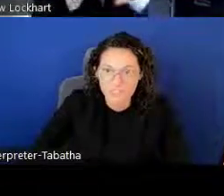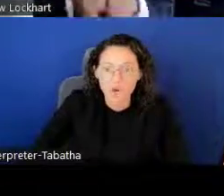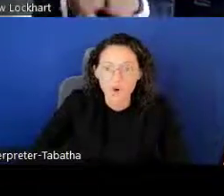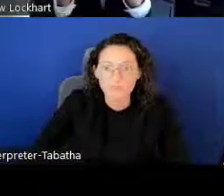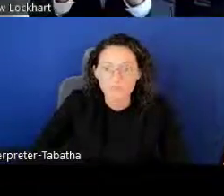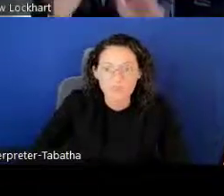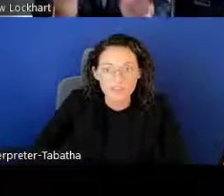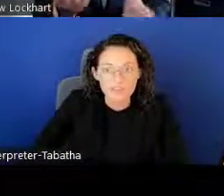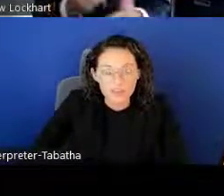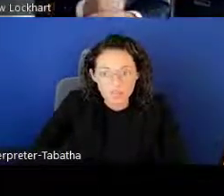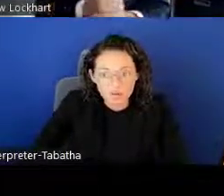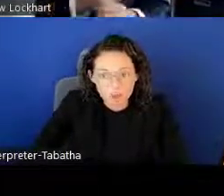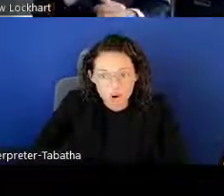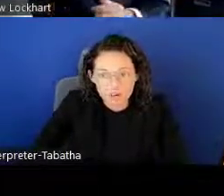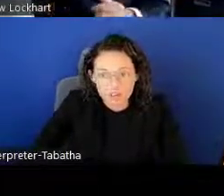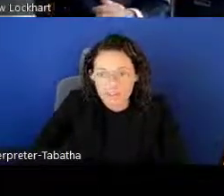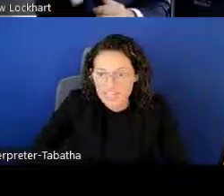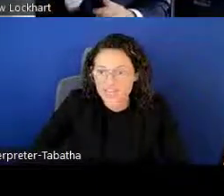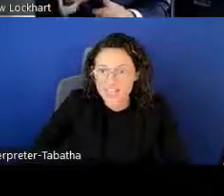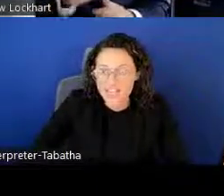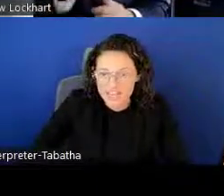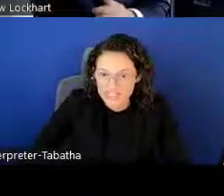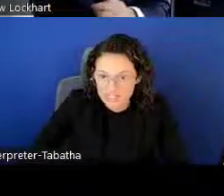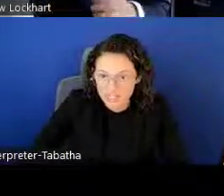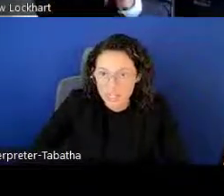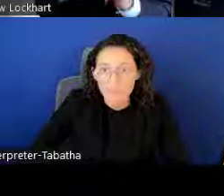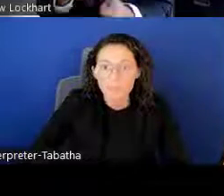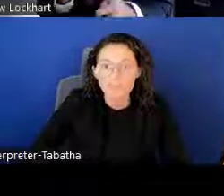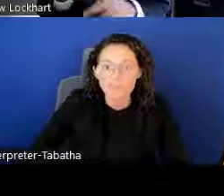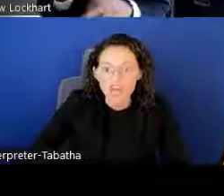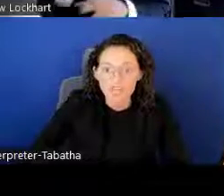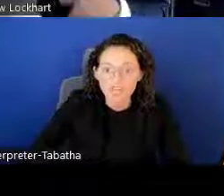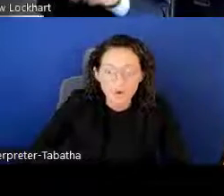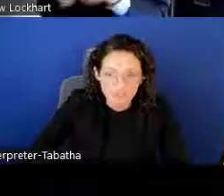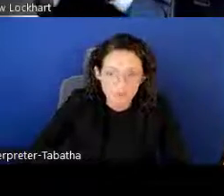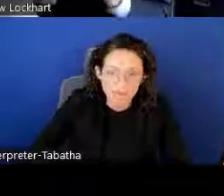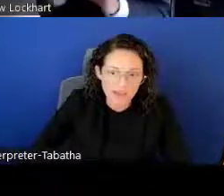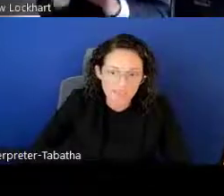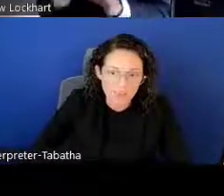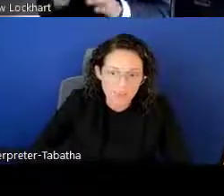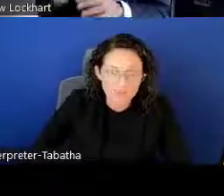So if you do get an award, that's fantastic, but if not, you also will have the opportunity